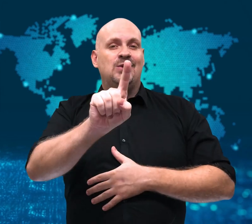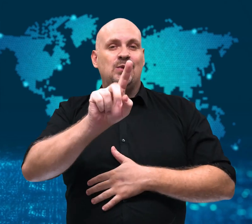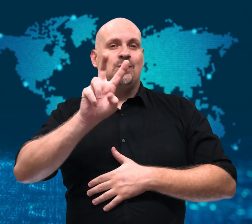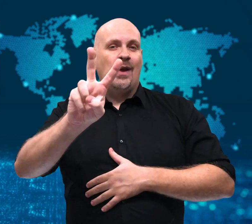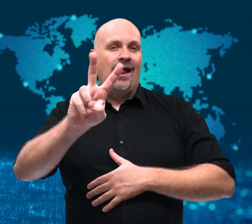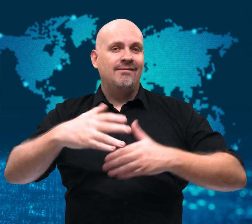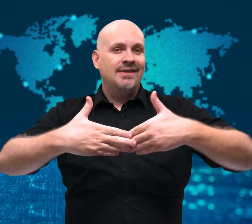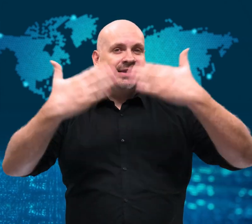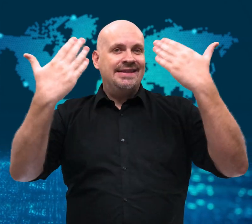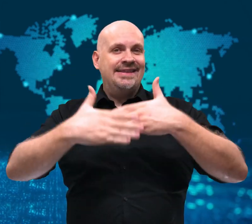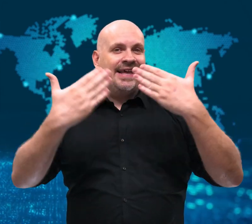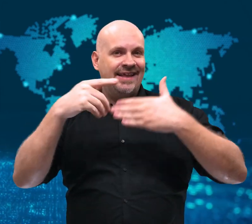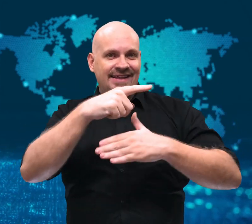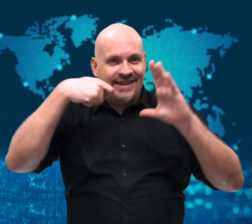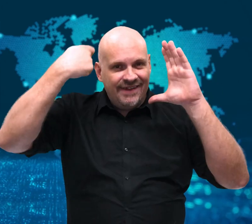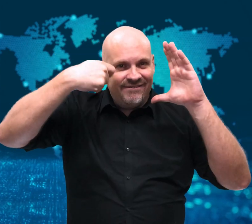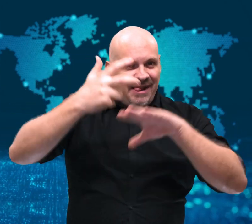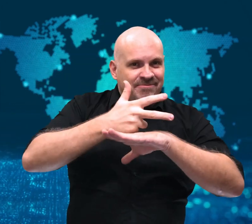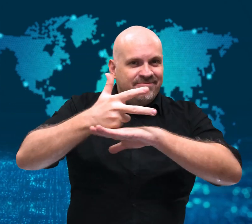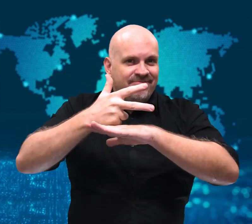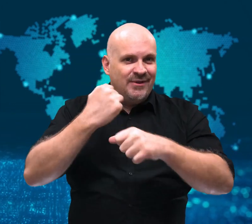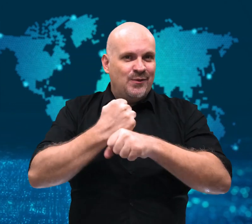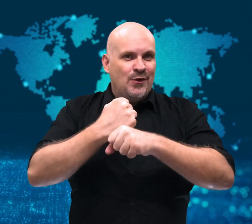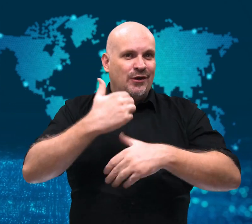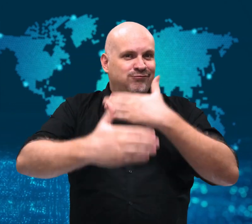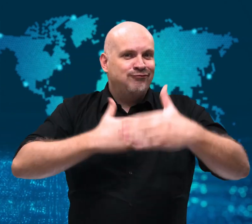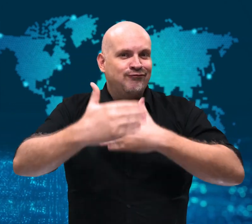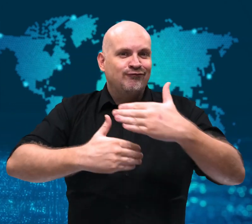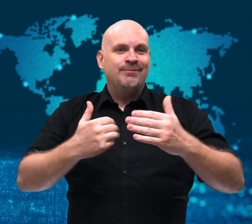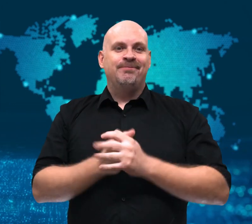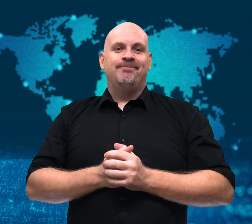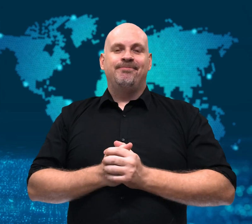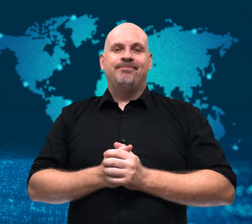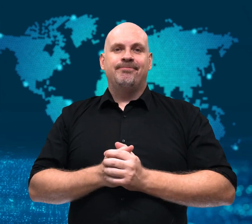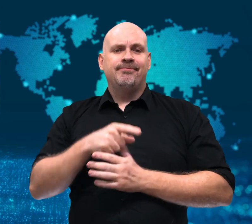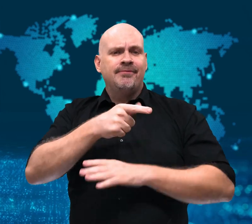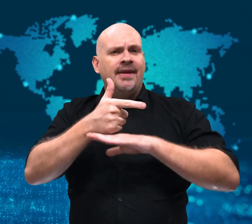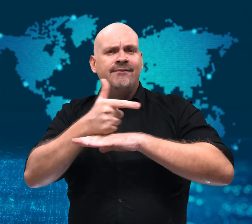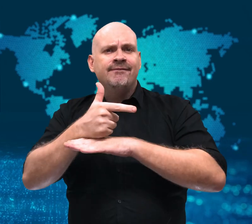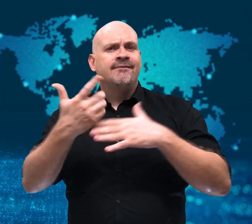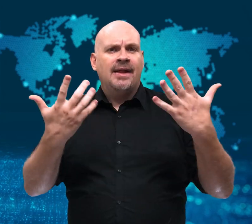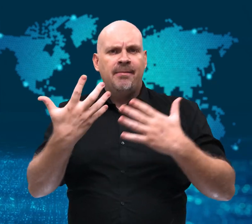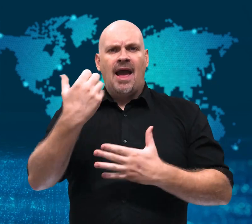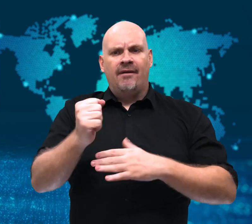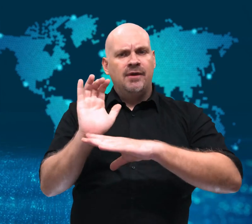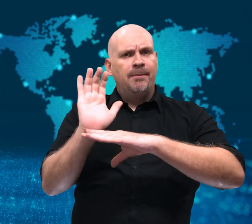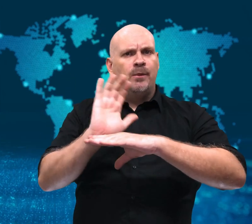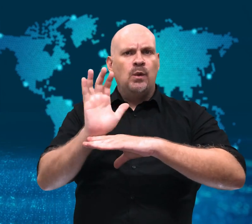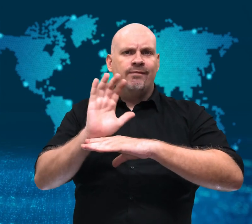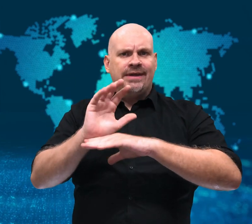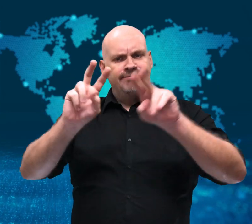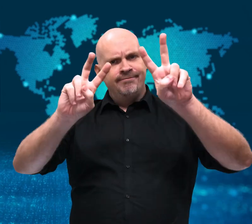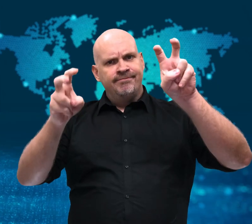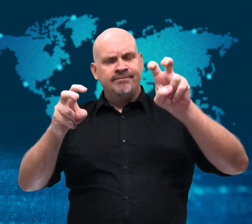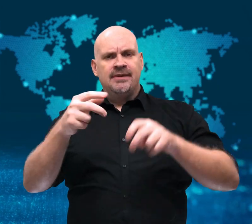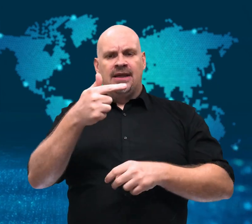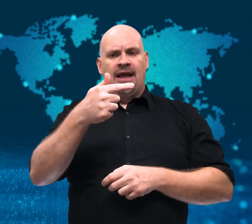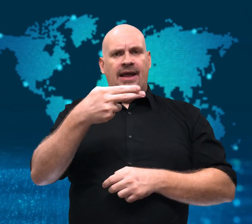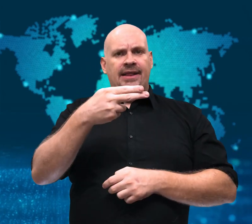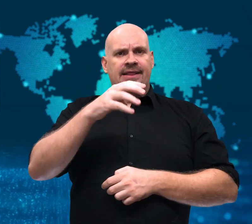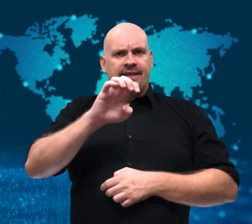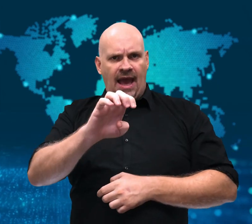Now they will remain on ISS for a 12-day movie making mission.